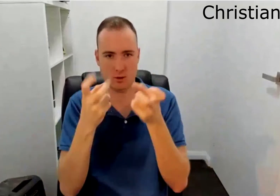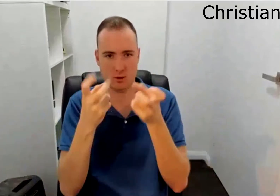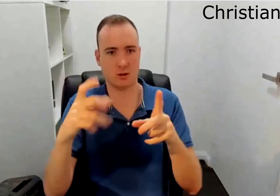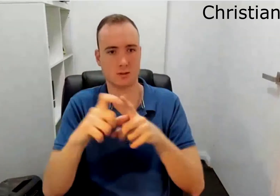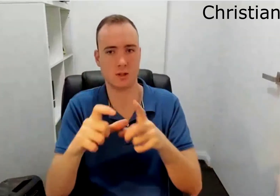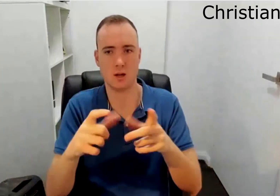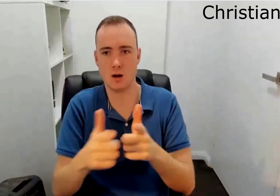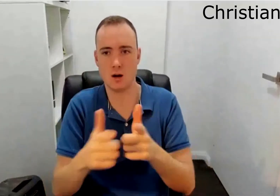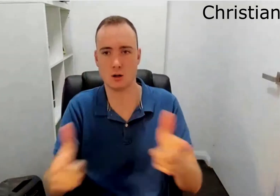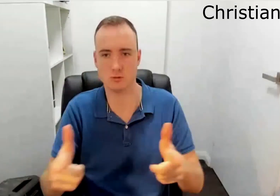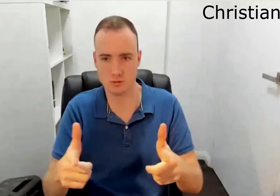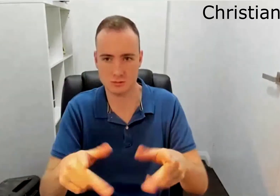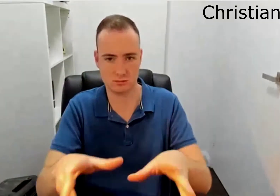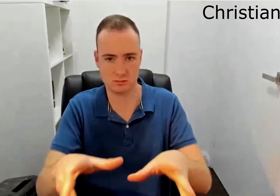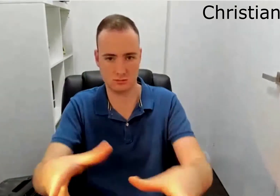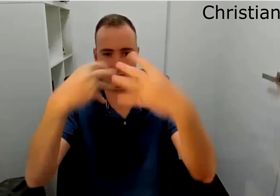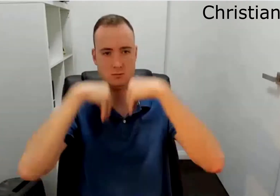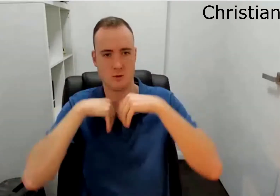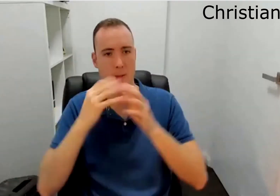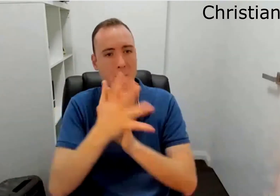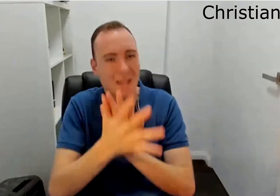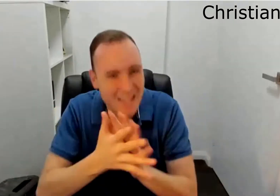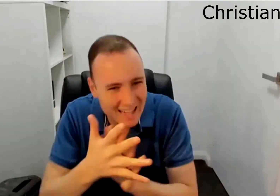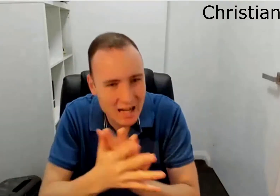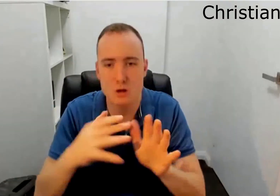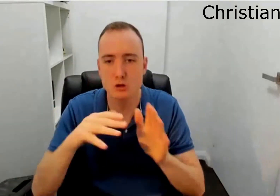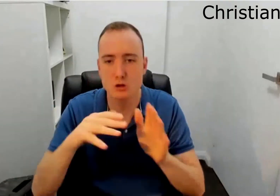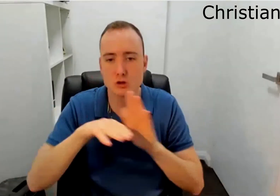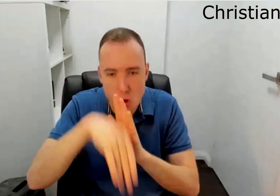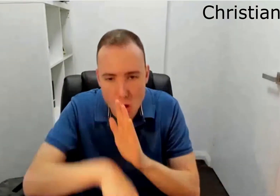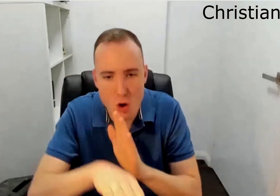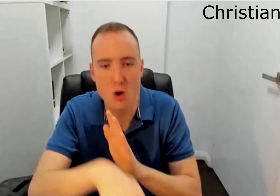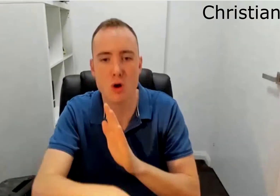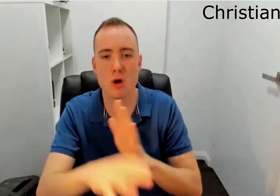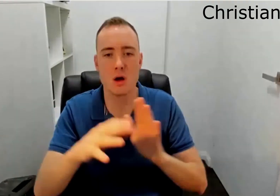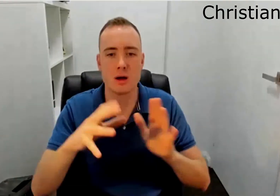um, our body is receptive to not only the language that's being produced but